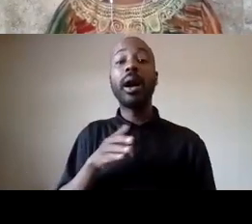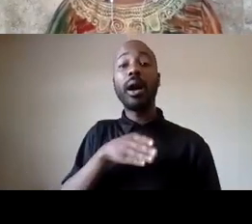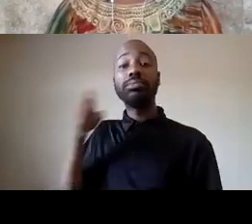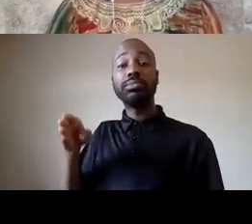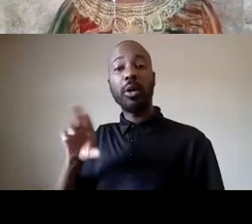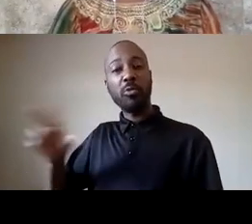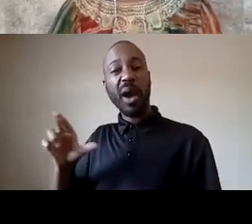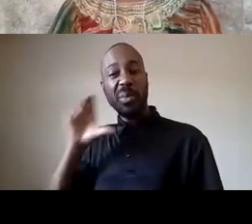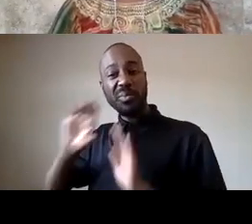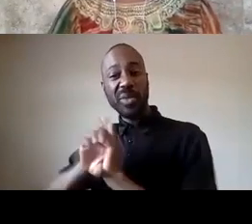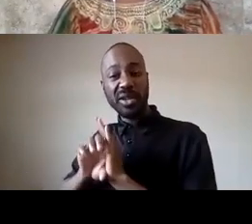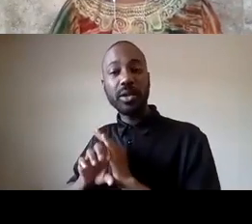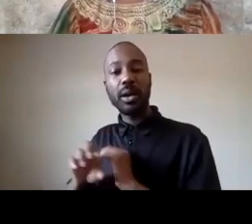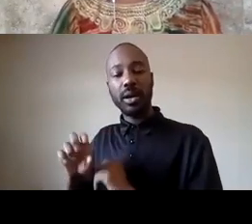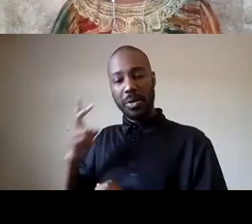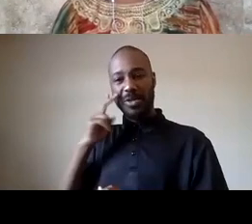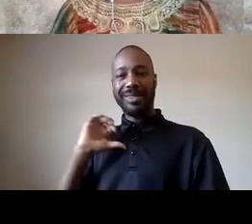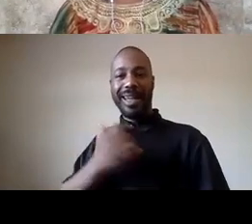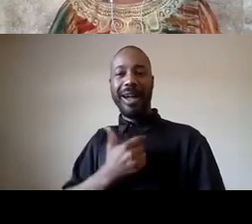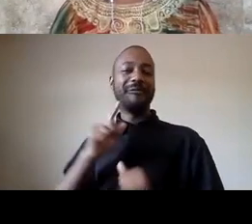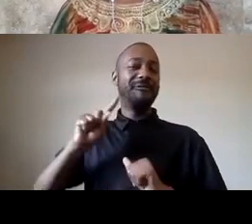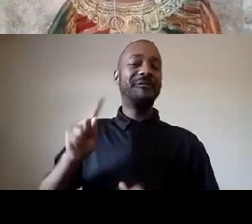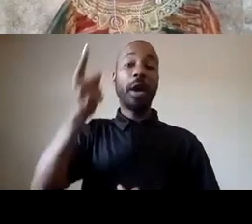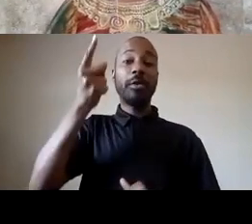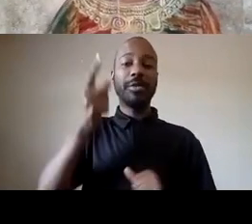our first planned protest of black lives matter so we come